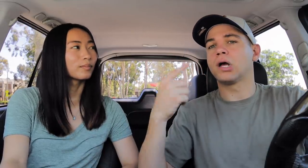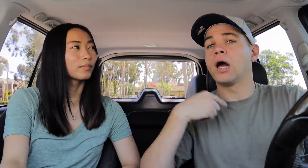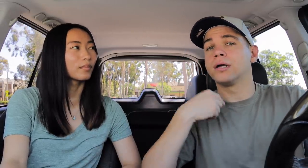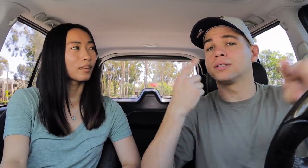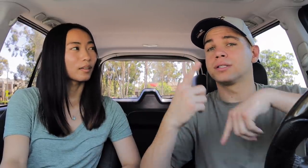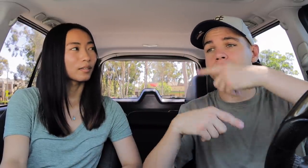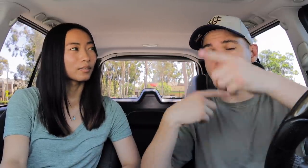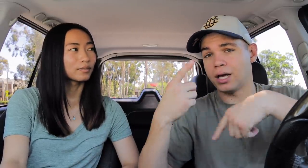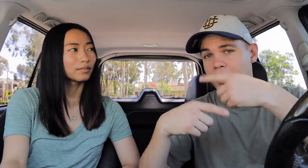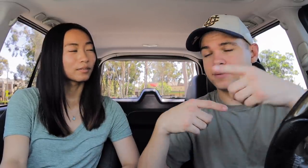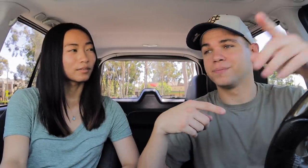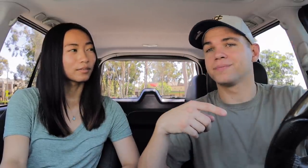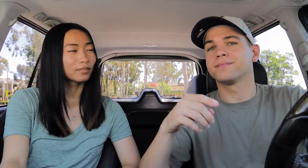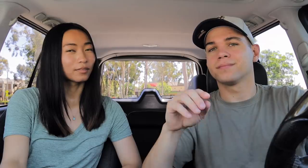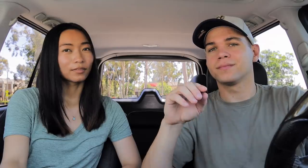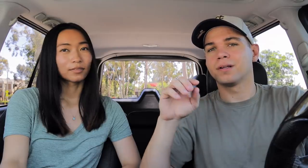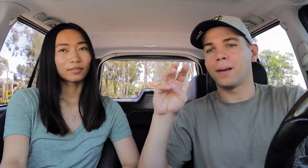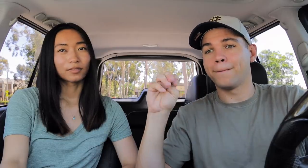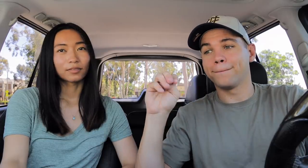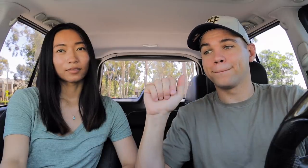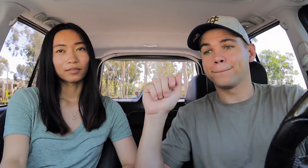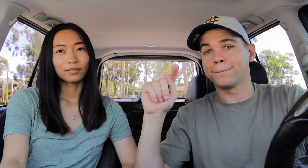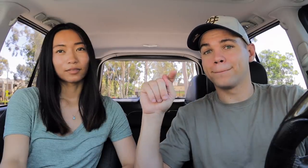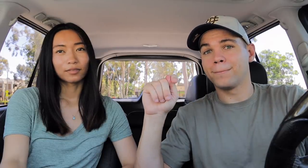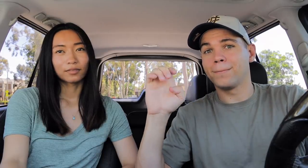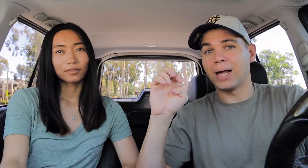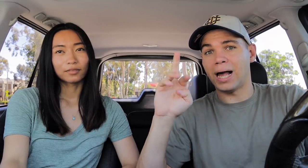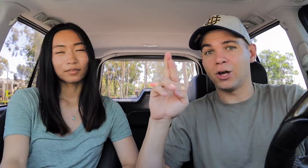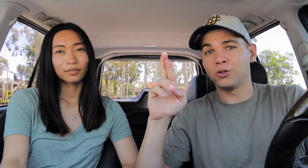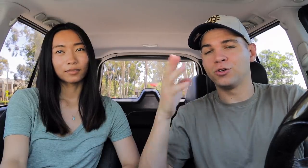I sign M-AT-T-E-R